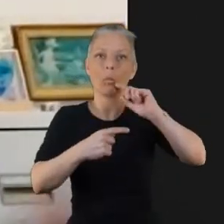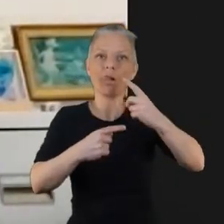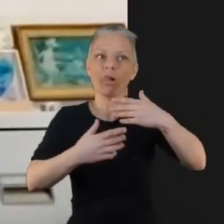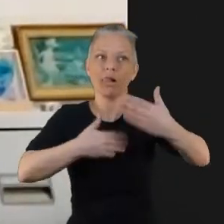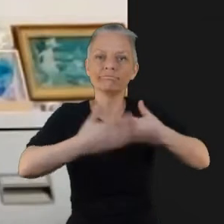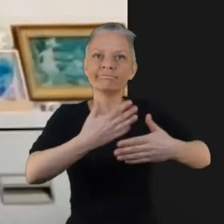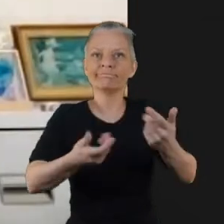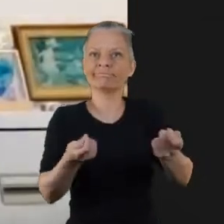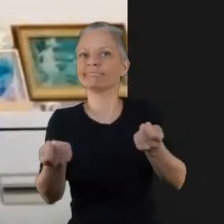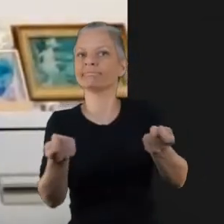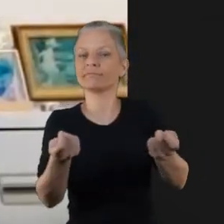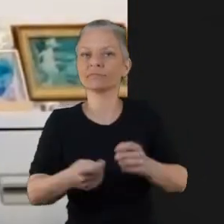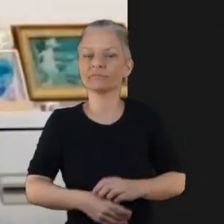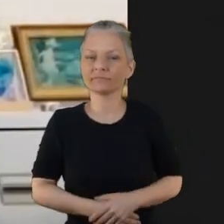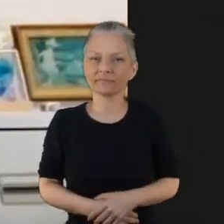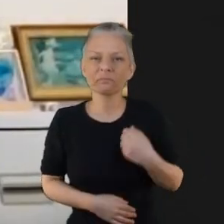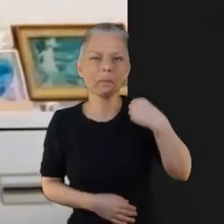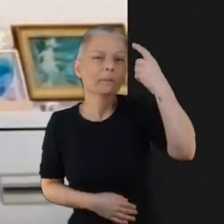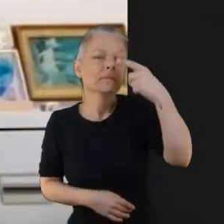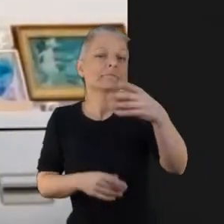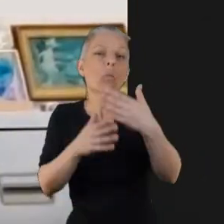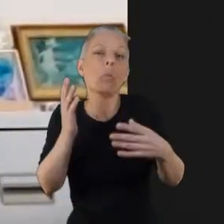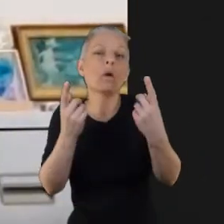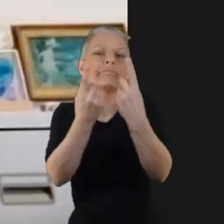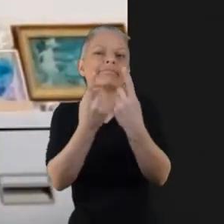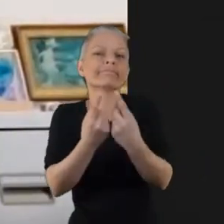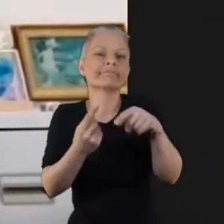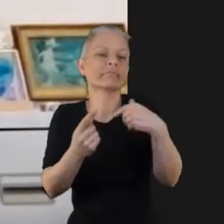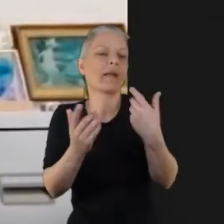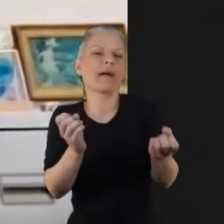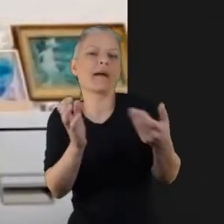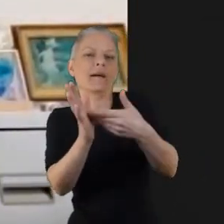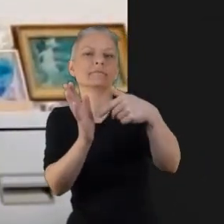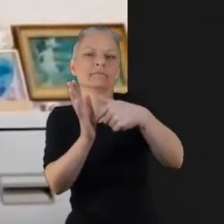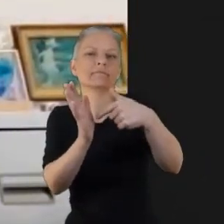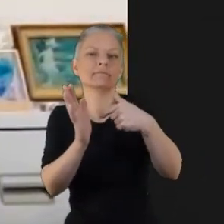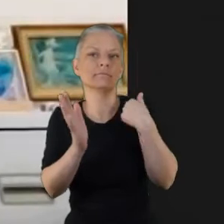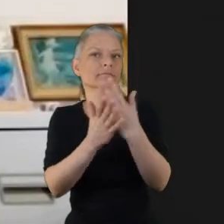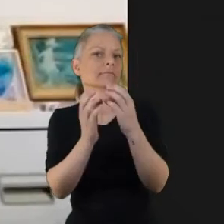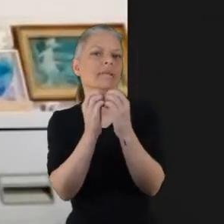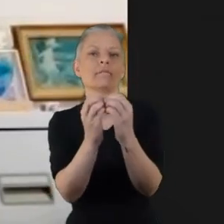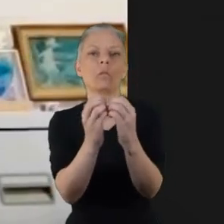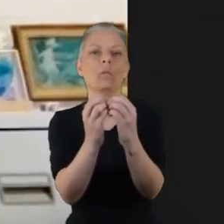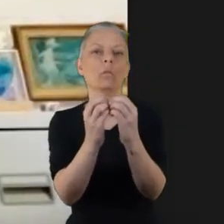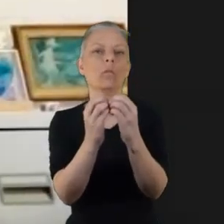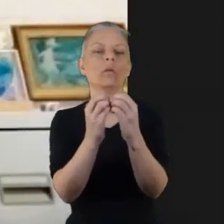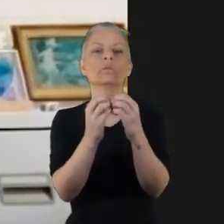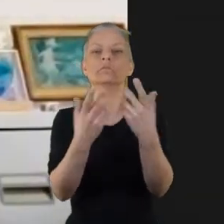people are supervised people that might teach you know and it helps with that as an individual and also as part of the strategy group.